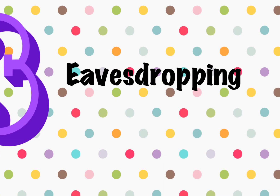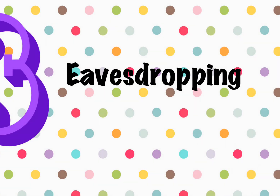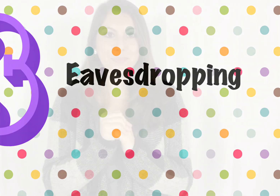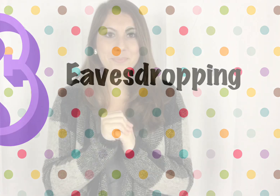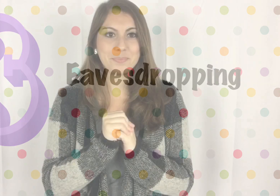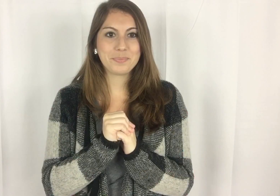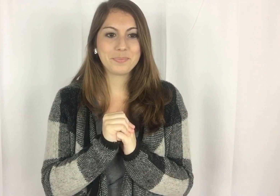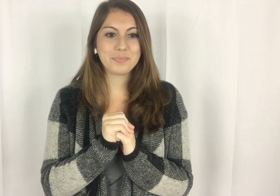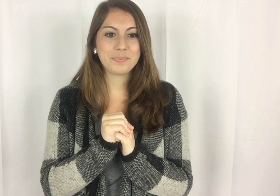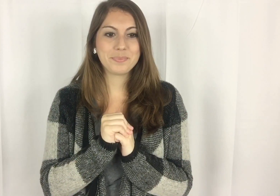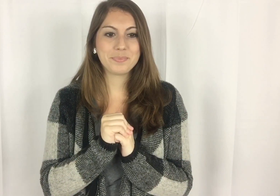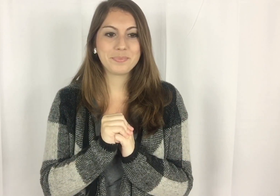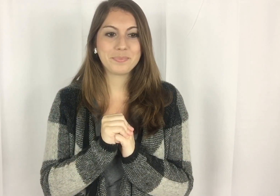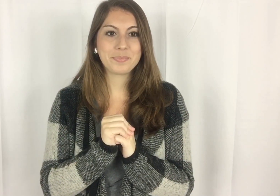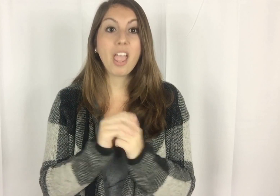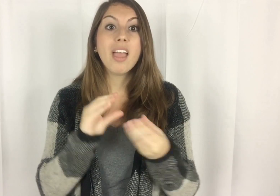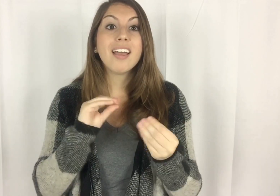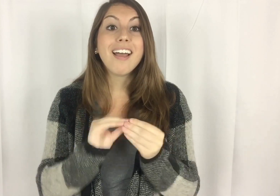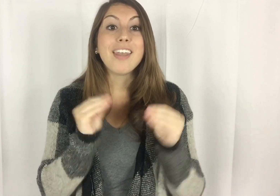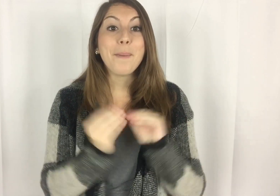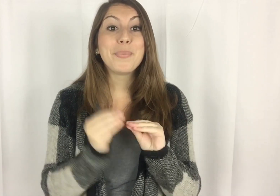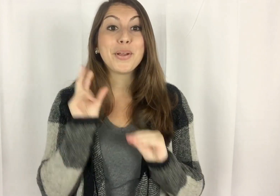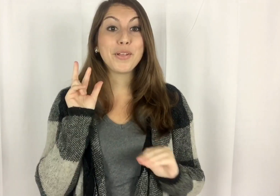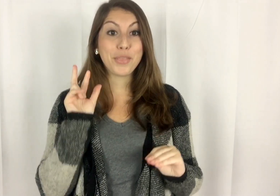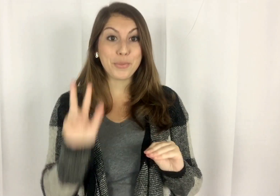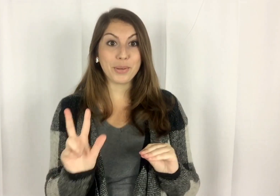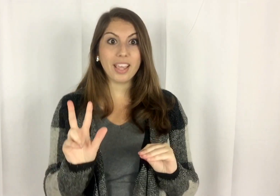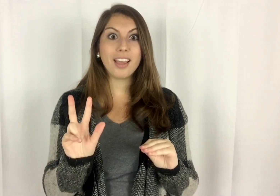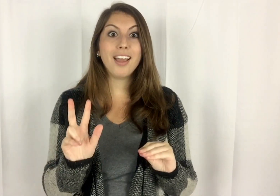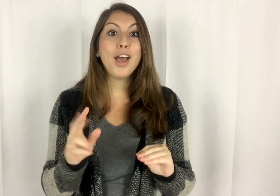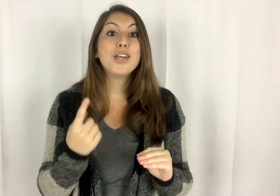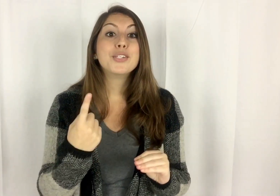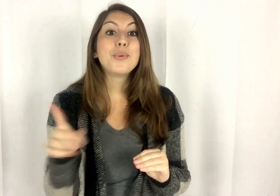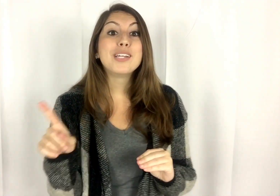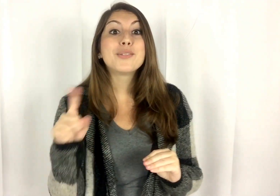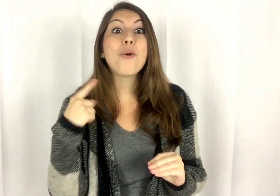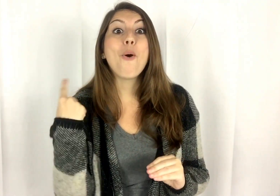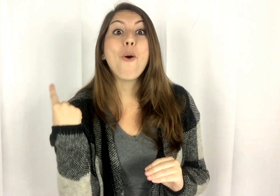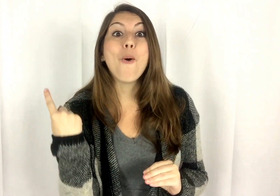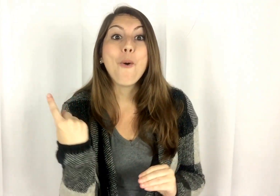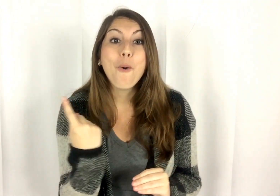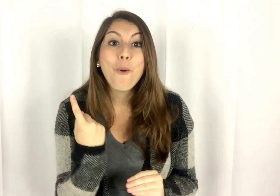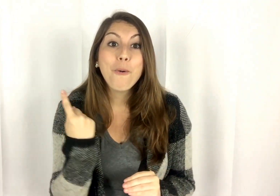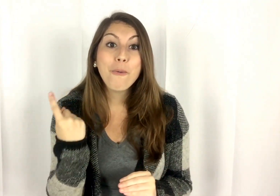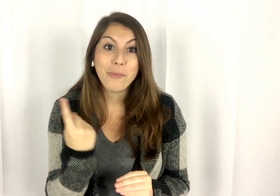Number three: You guys are always